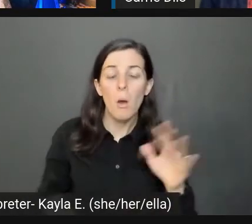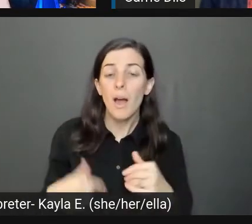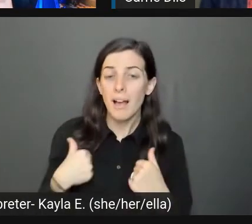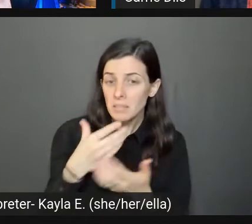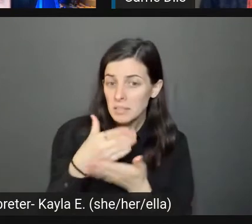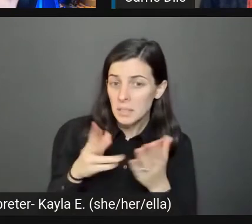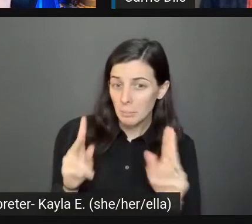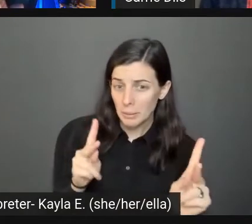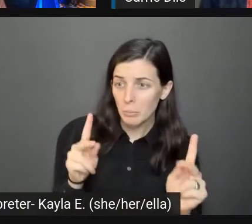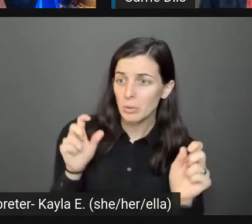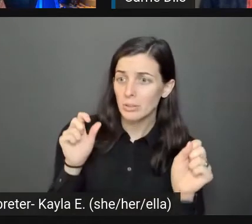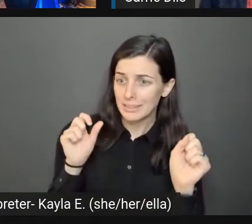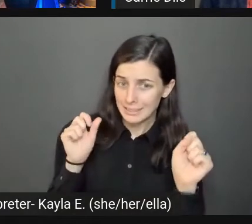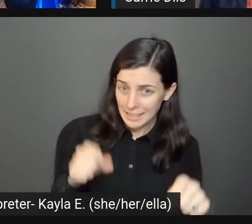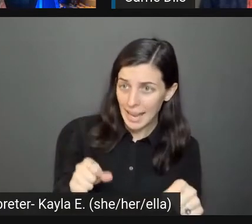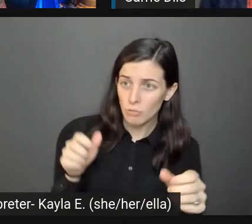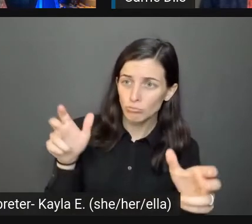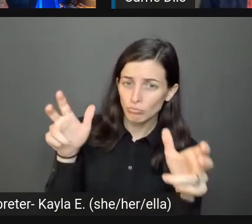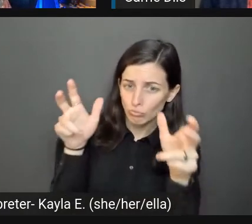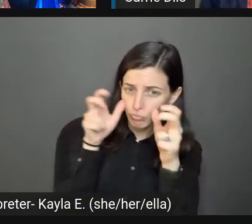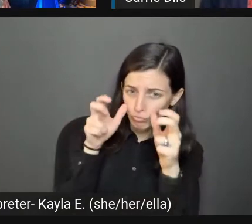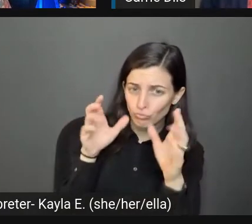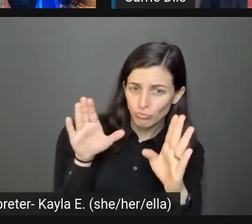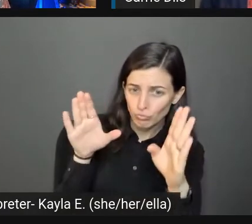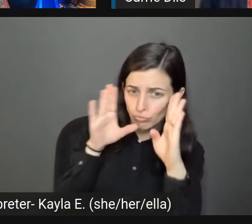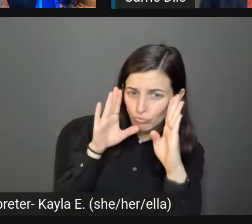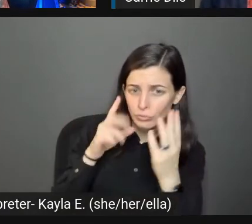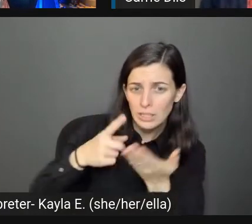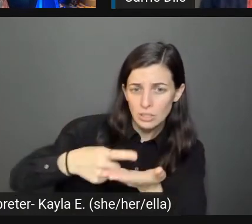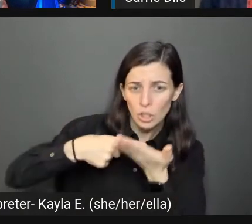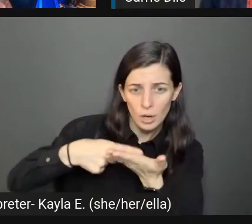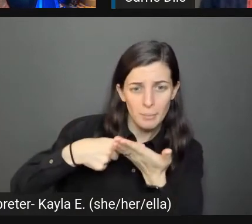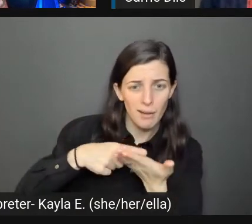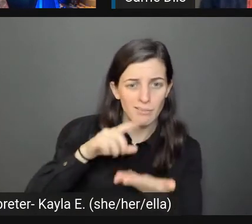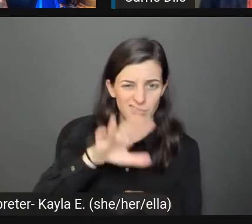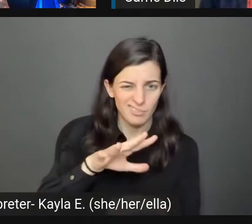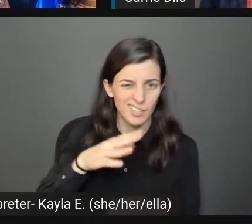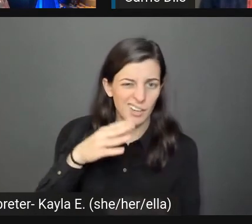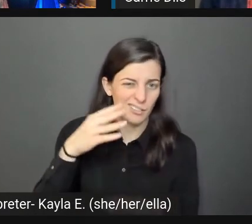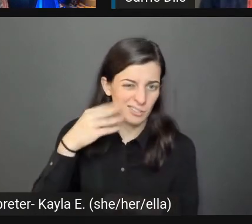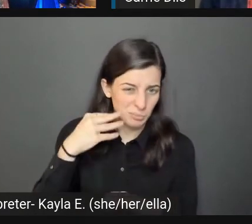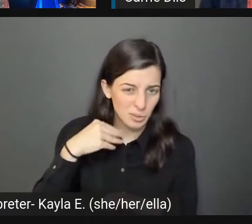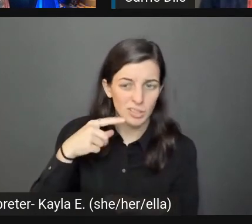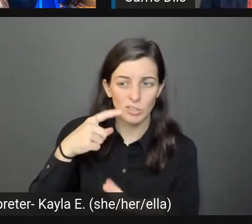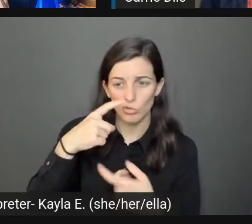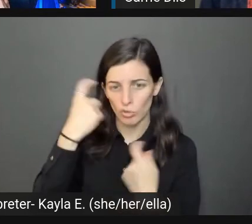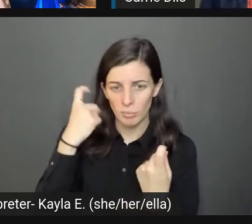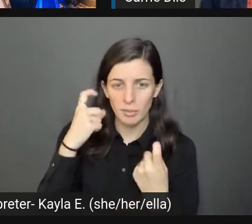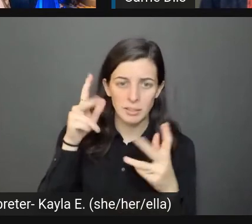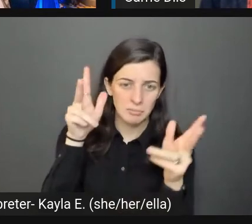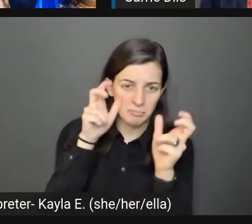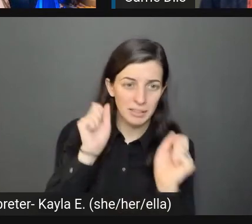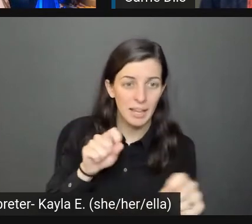talk about it, they want to talk about it, but there's others that it's just not psychologically safe for them.